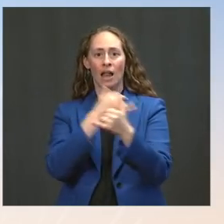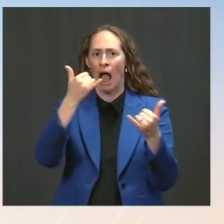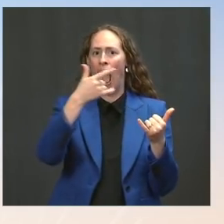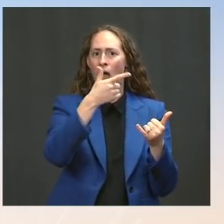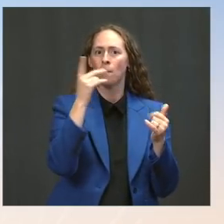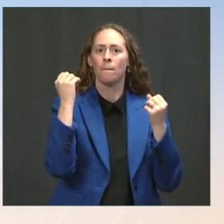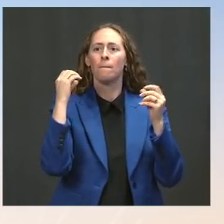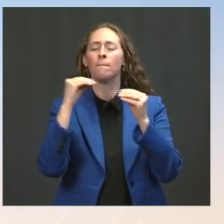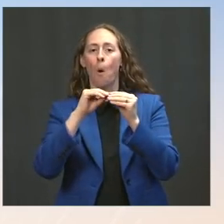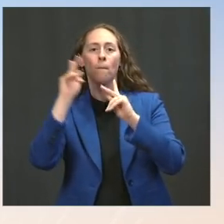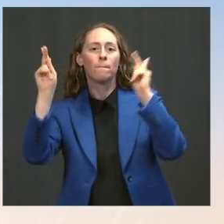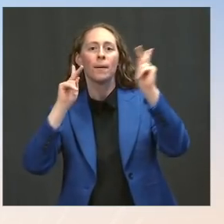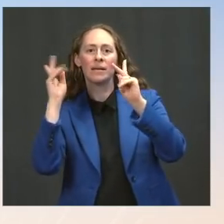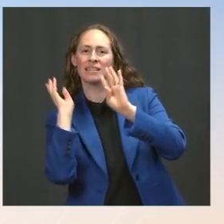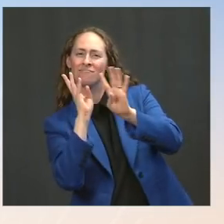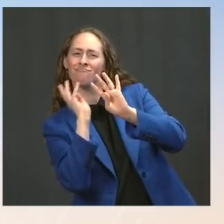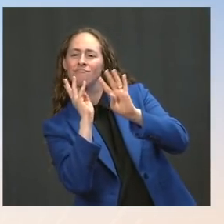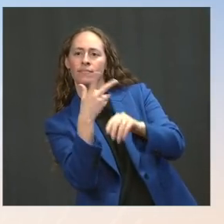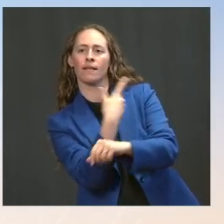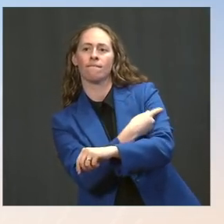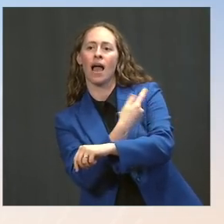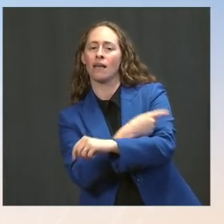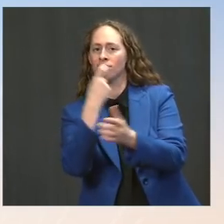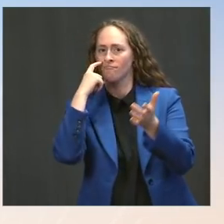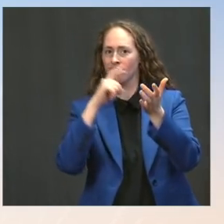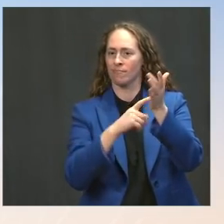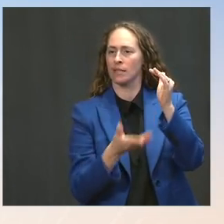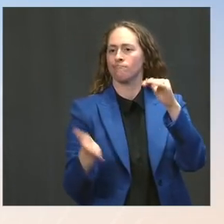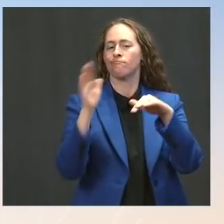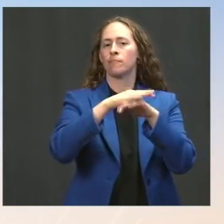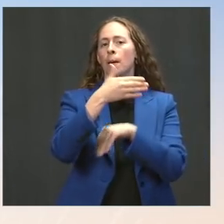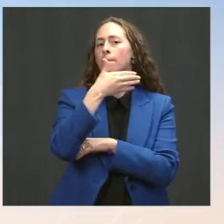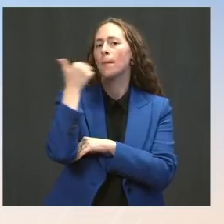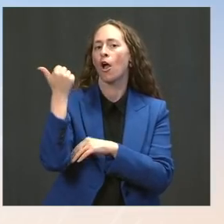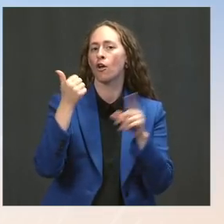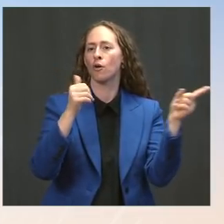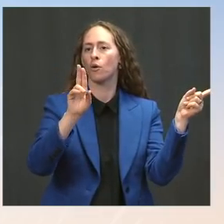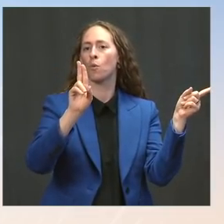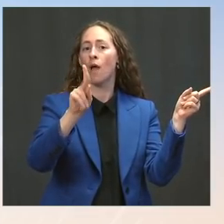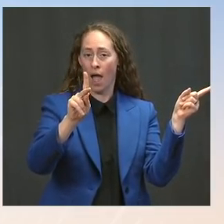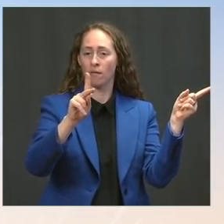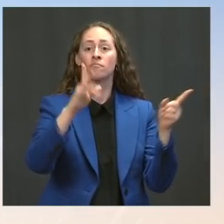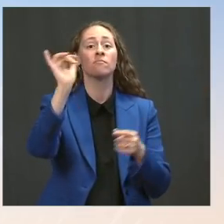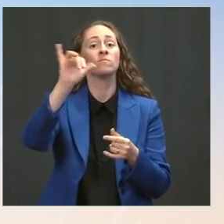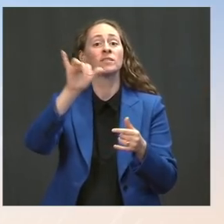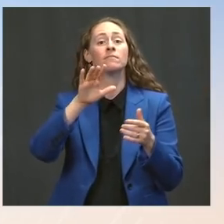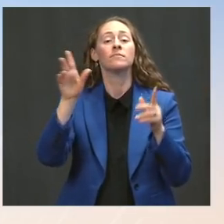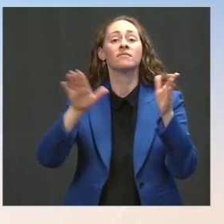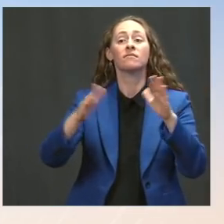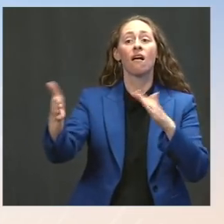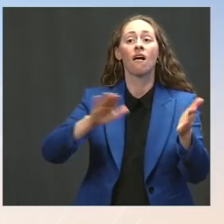in the United Kingdom, which is a positive sign. And deaths are down 93 percent -- further proof that getting fully vaccinated